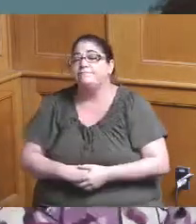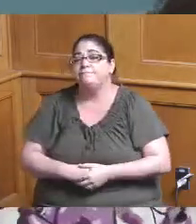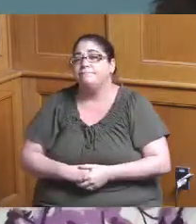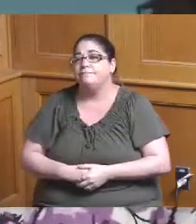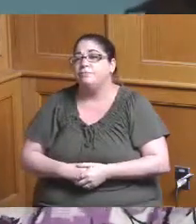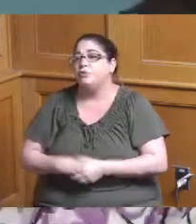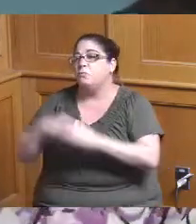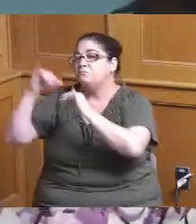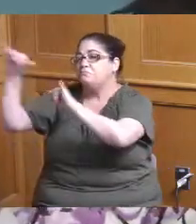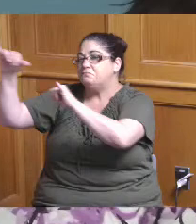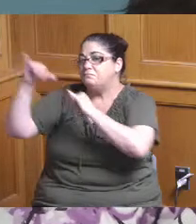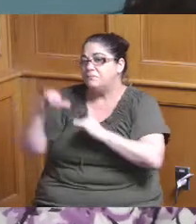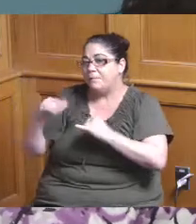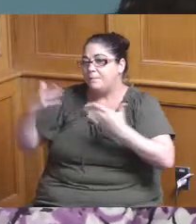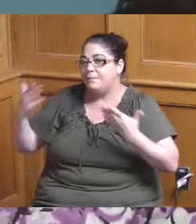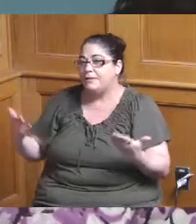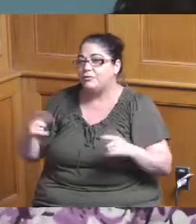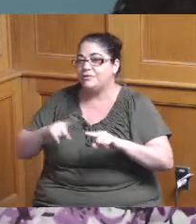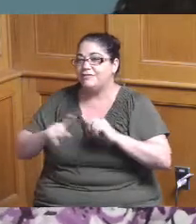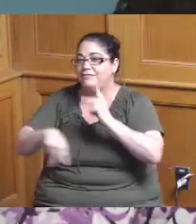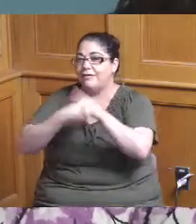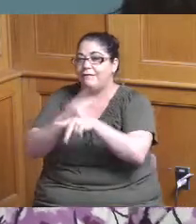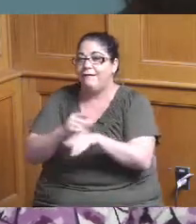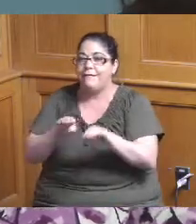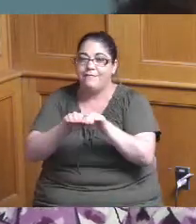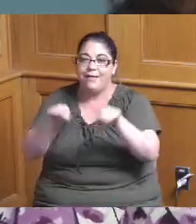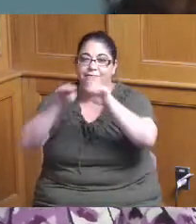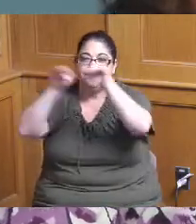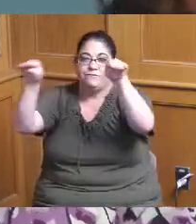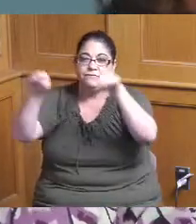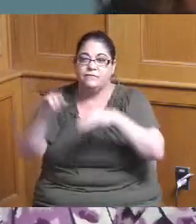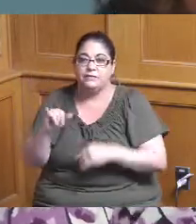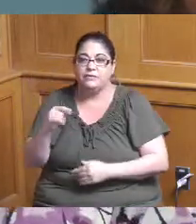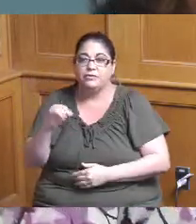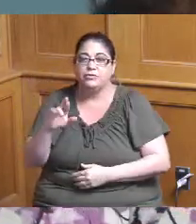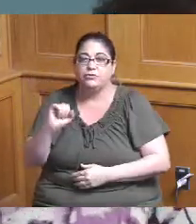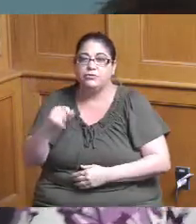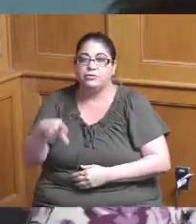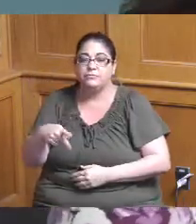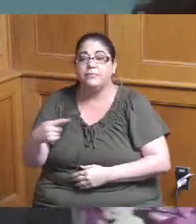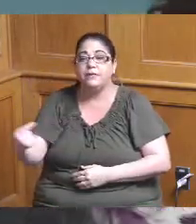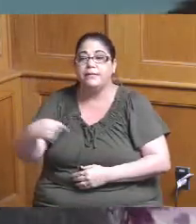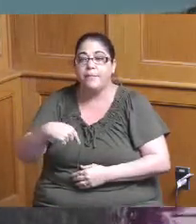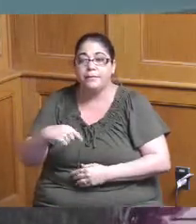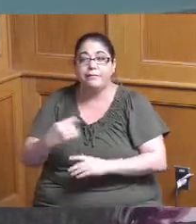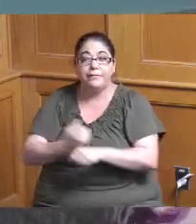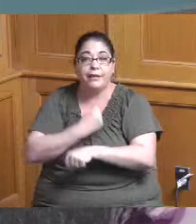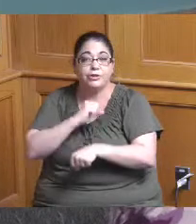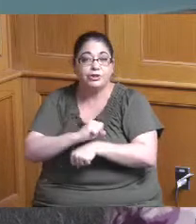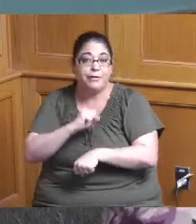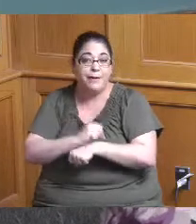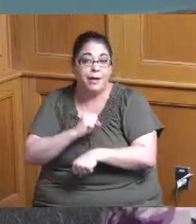of internship it's just like somebody they come here and get a job and they get one year and they